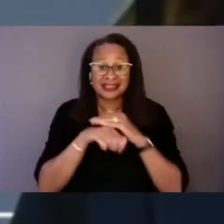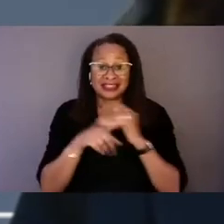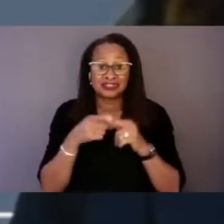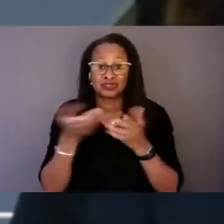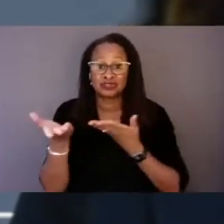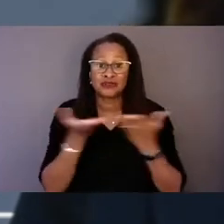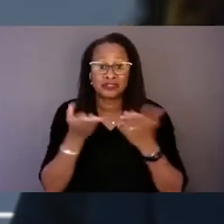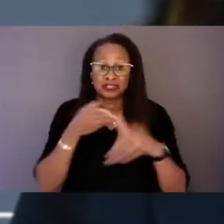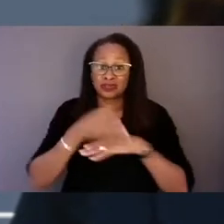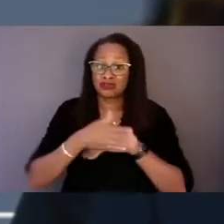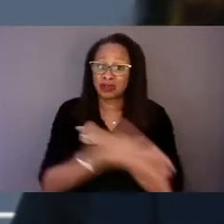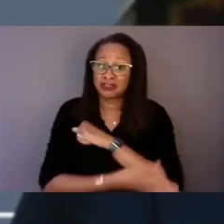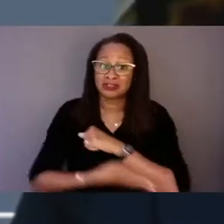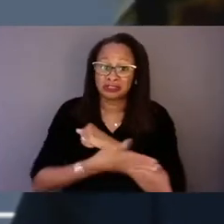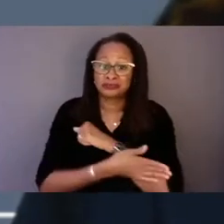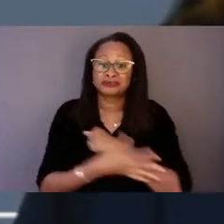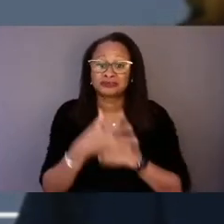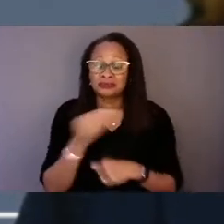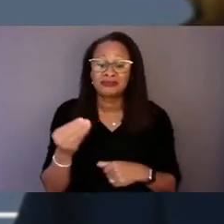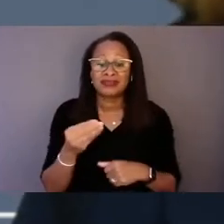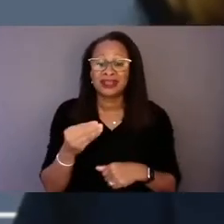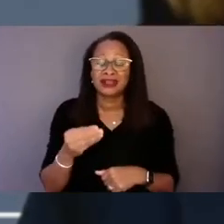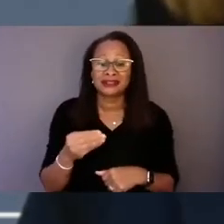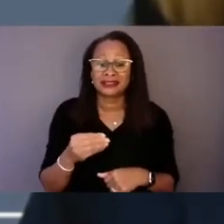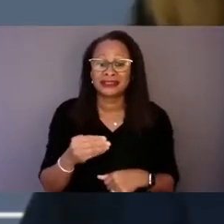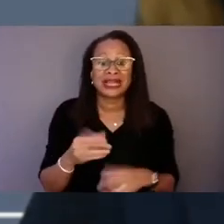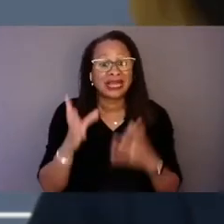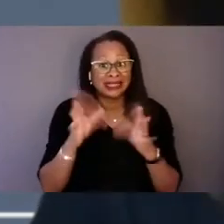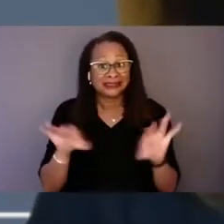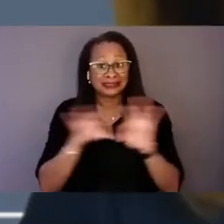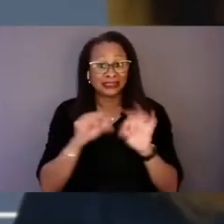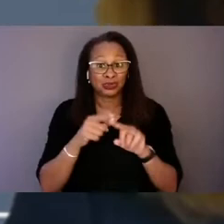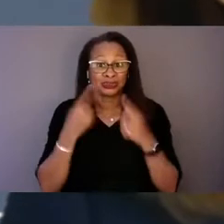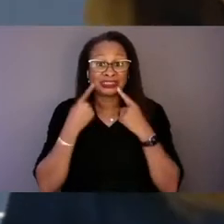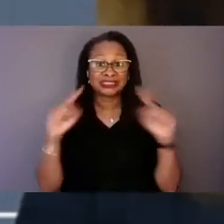and that key to its success is going to be its ability